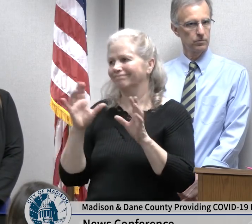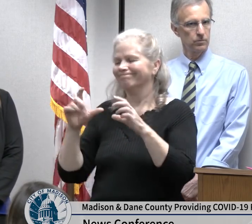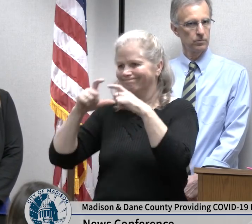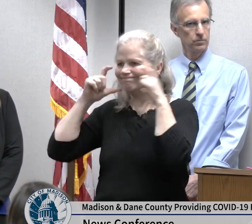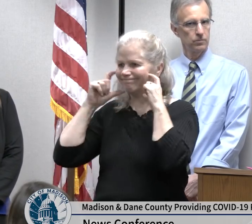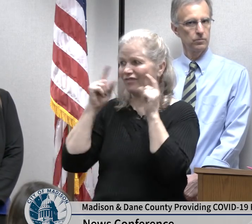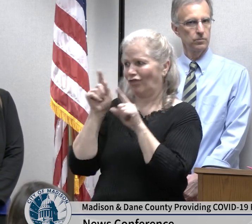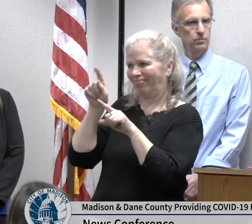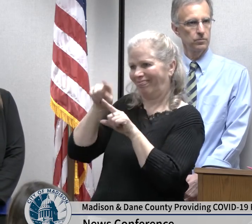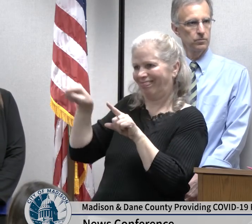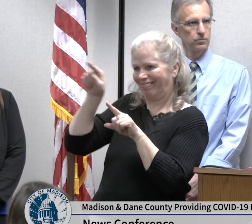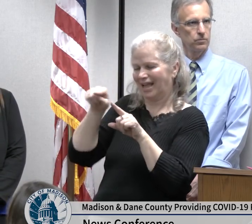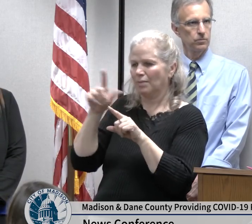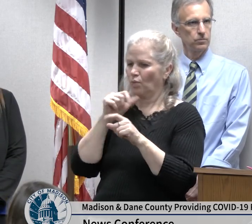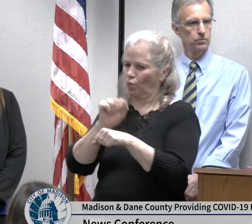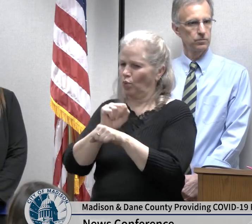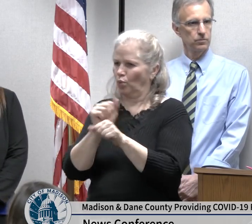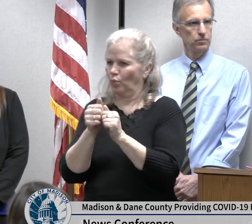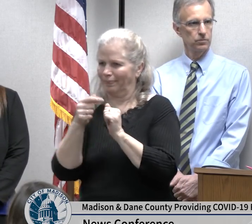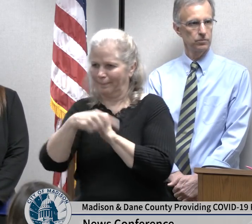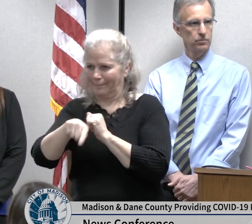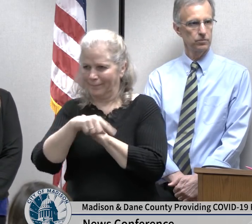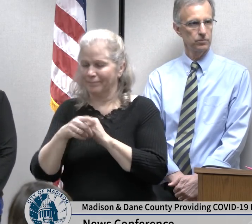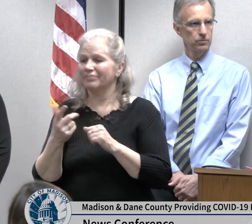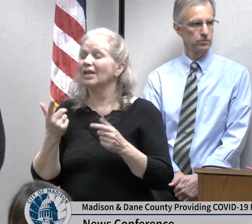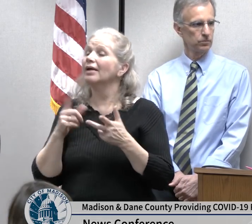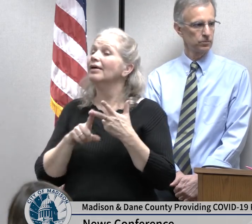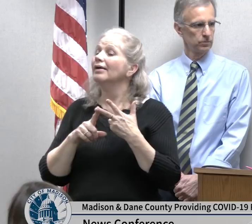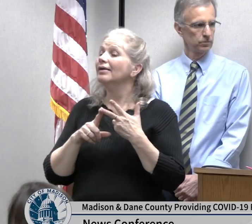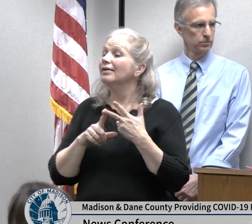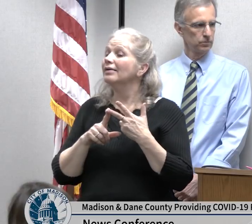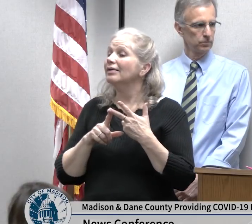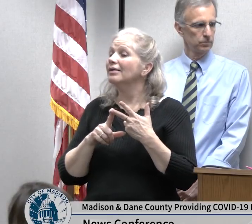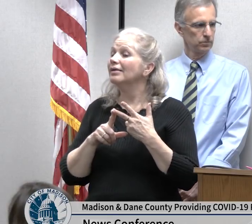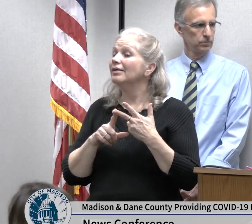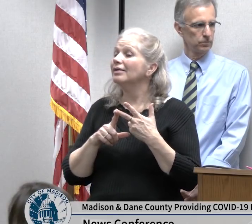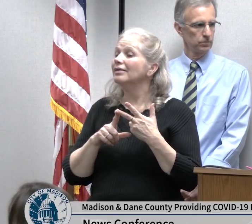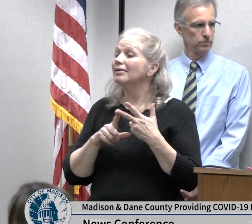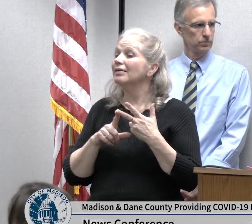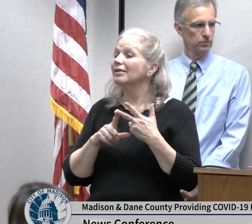results in aerosolization of droplets so suctioning or bronchoscopy or something